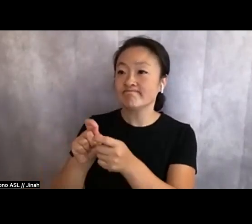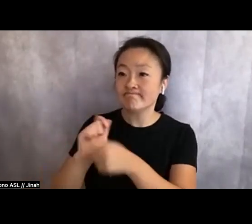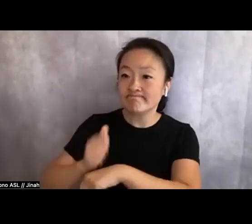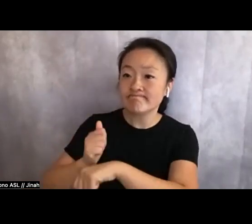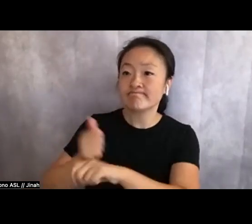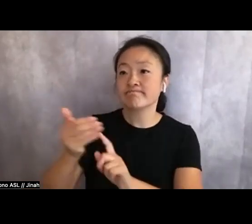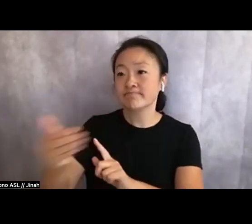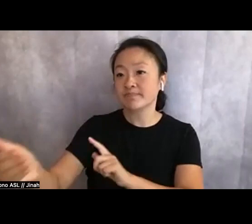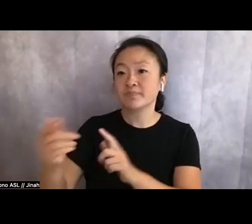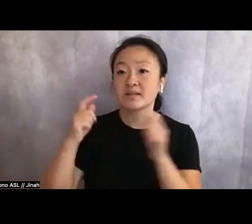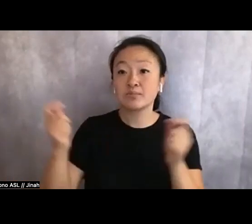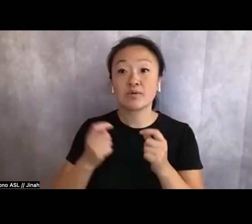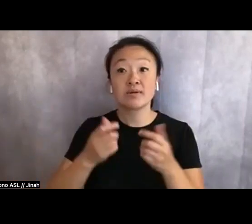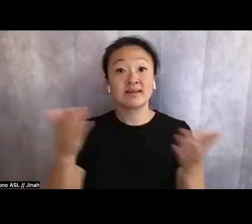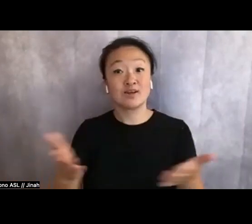I'm here to introduce Kay...